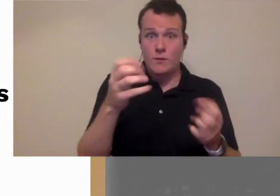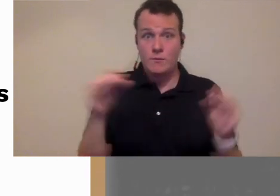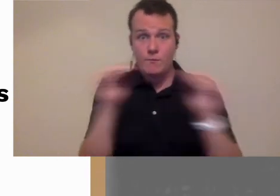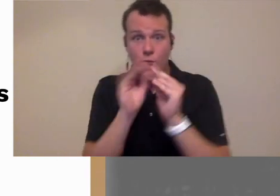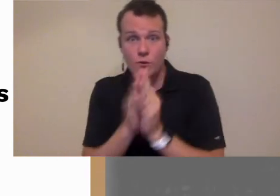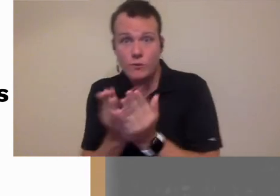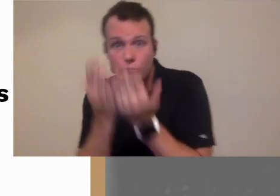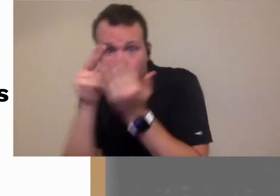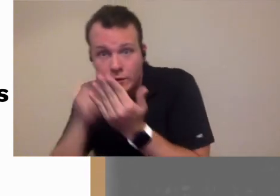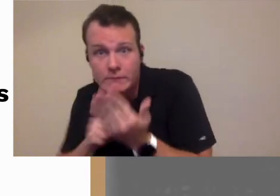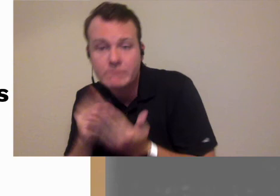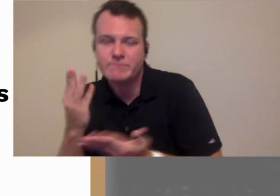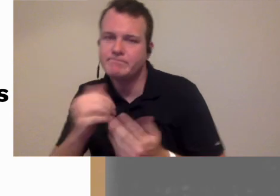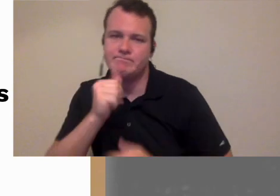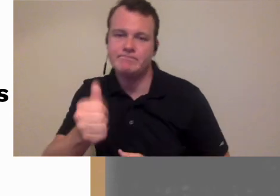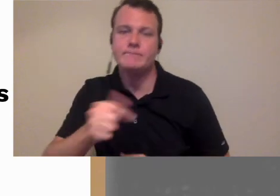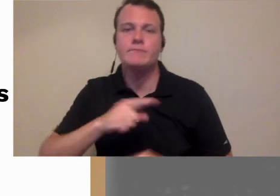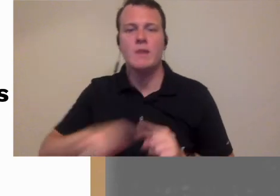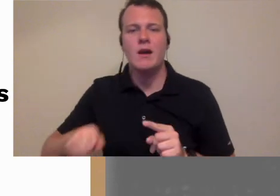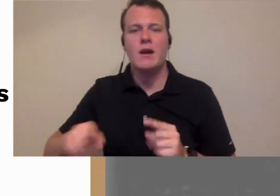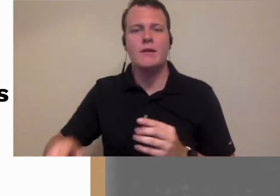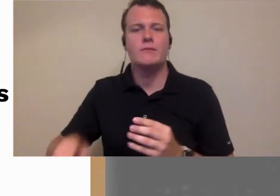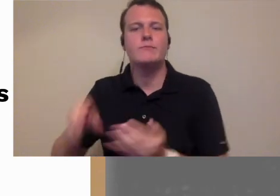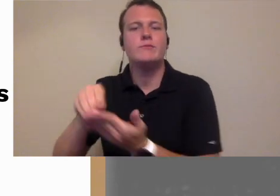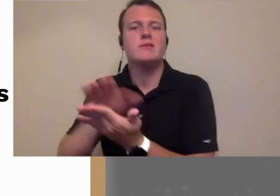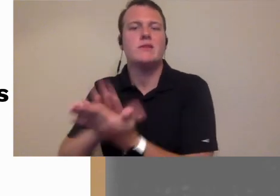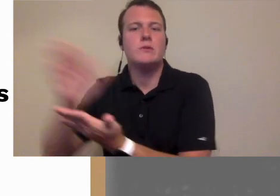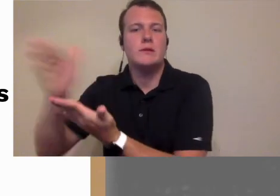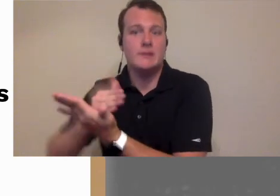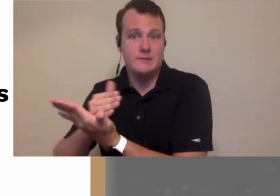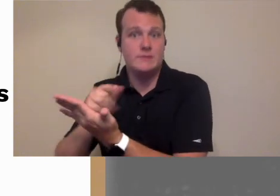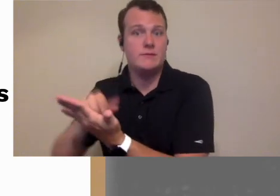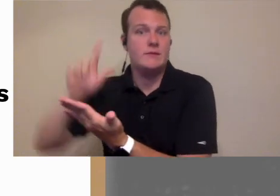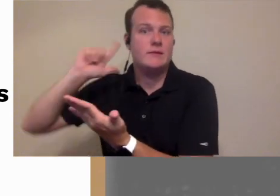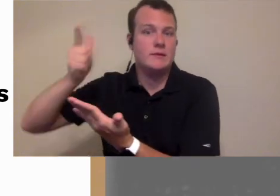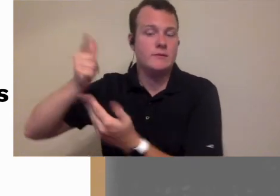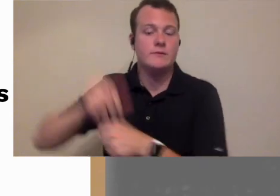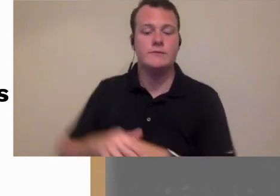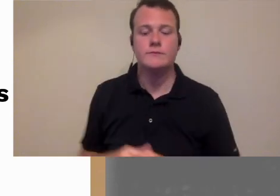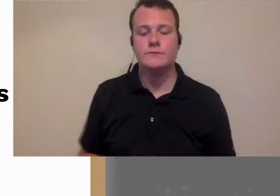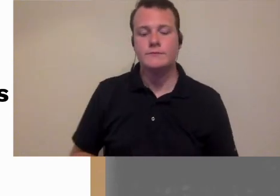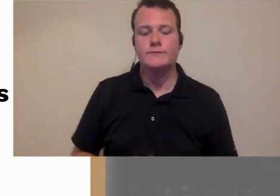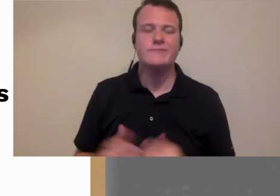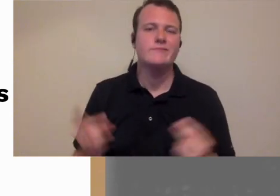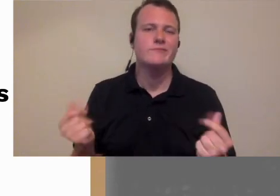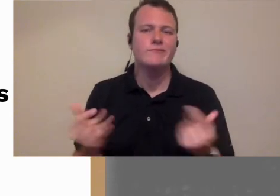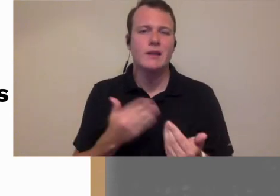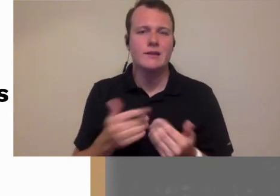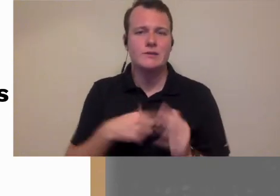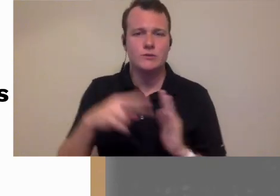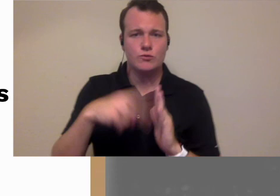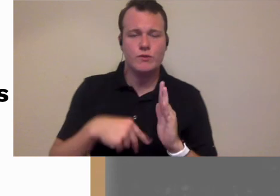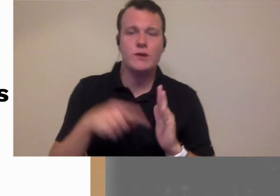looking for additional reads but this may be one to put on your list and it's the kind of book once again you can leave through it pretty quickly and I